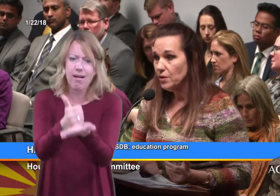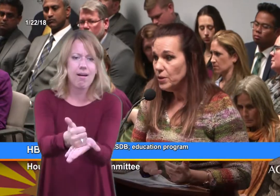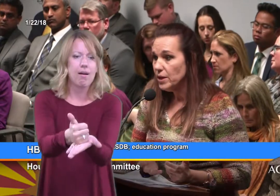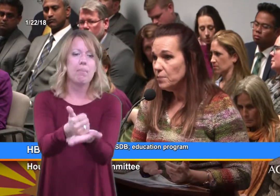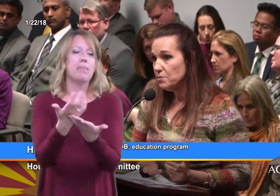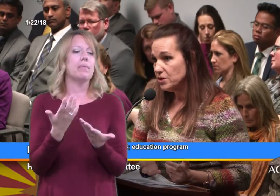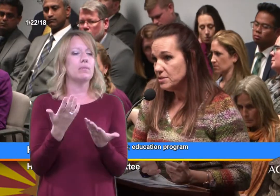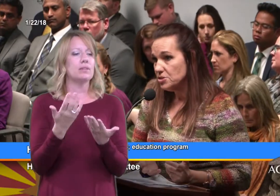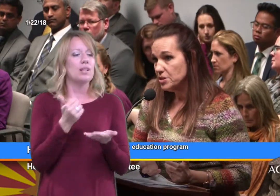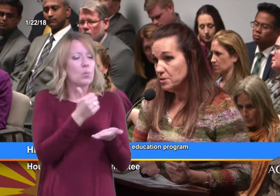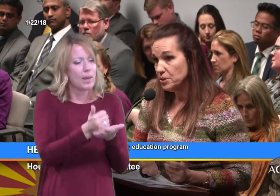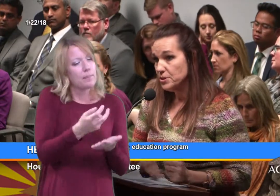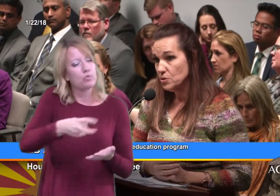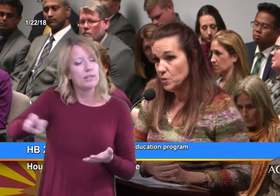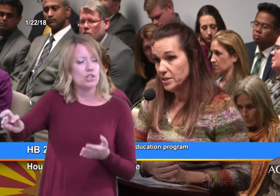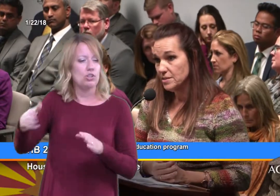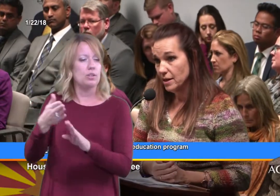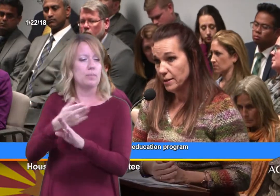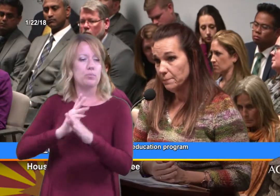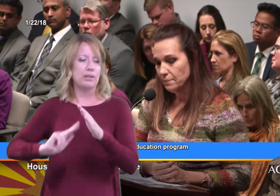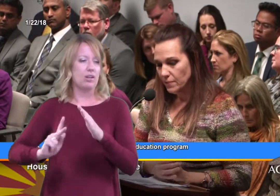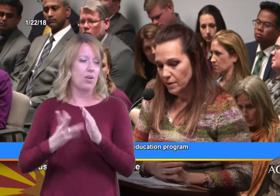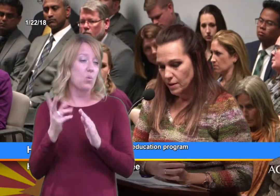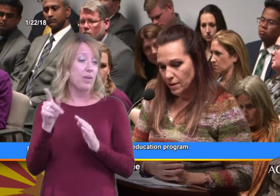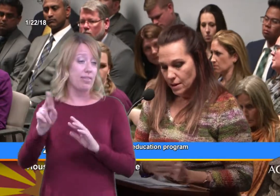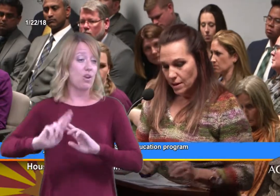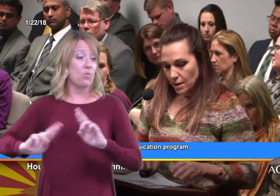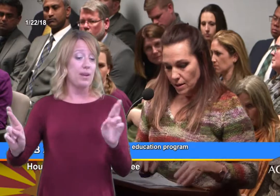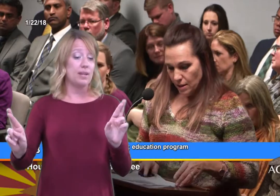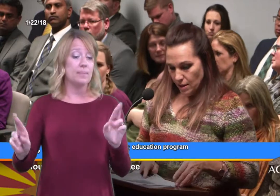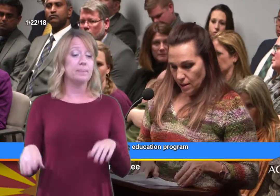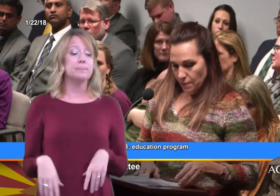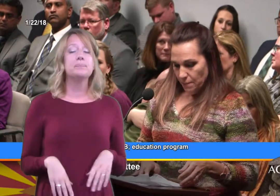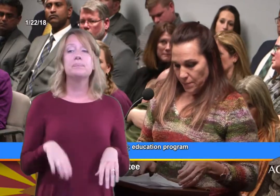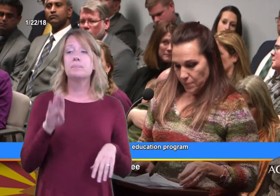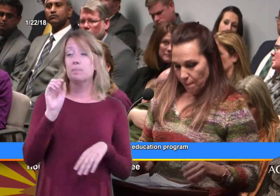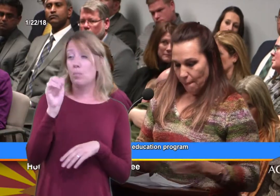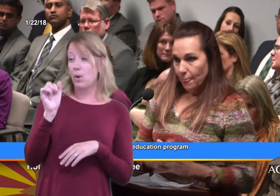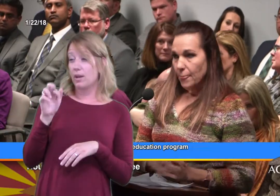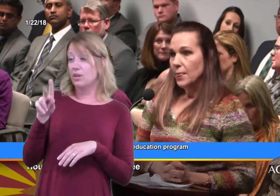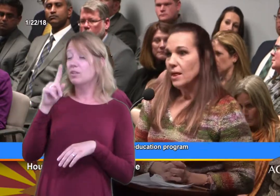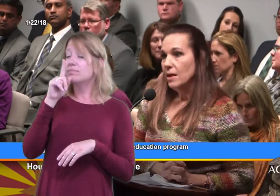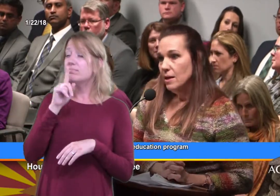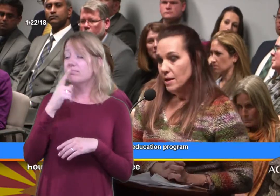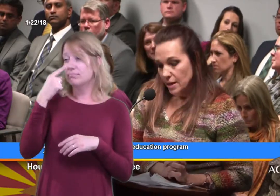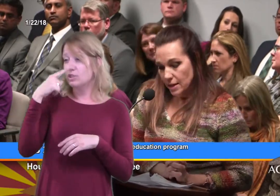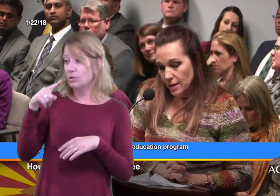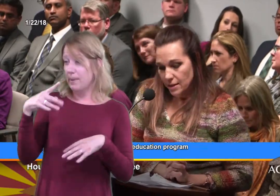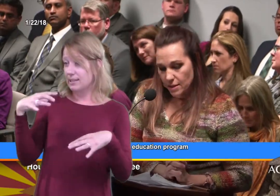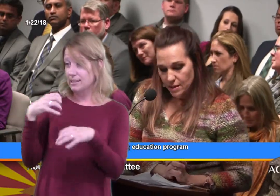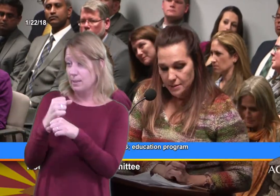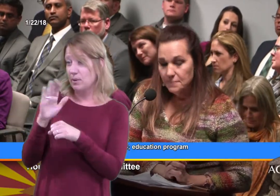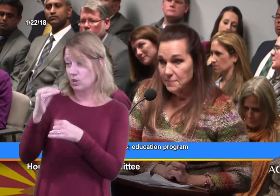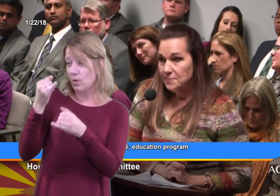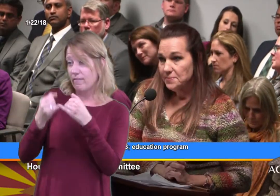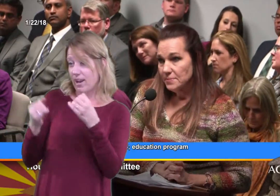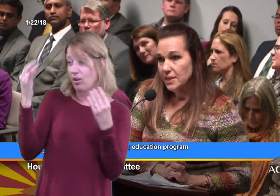And then we help them transition into preschool when it's time. (Rep. Boyer) Ms. Hocknull, could we have you summarize your final comments, and there see if there's any questions.